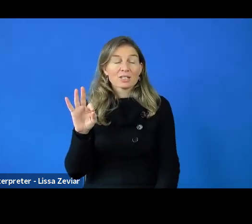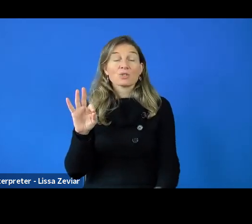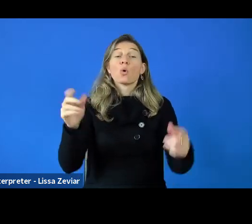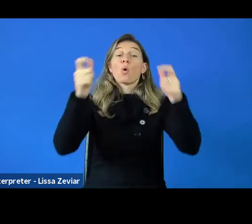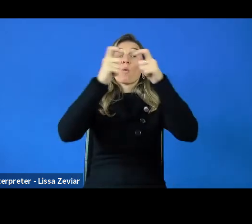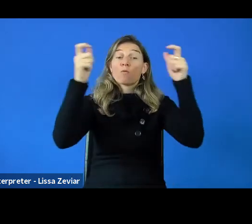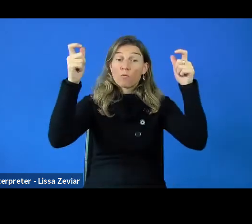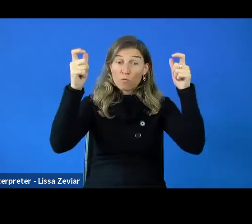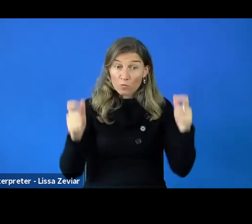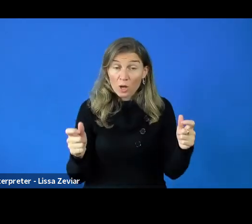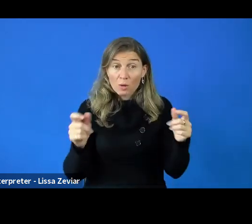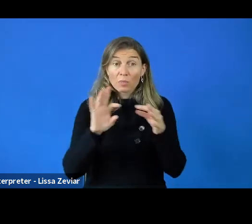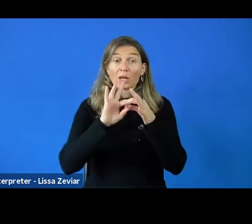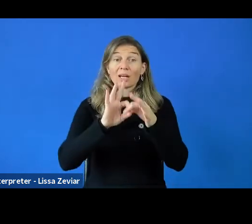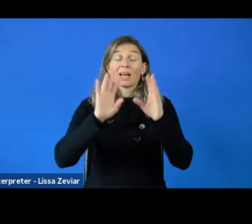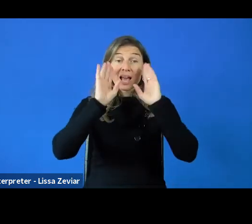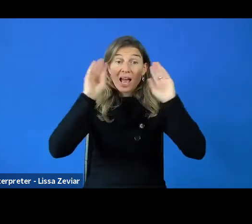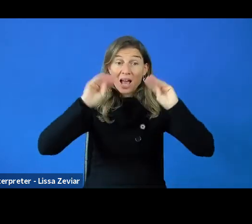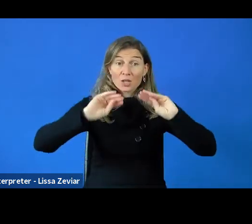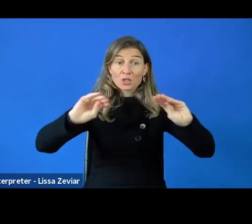the Green Europe for the future.